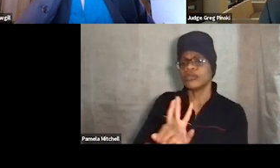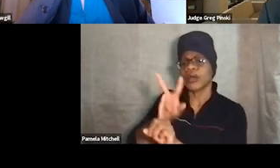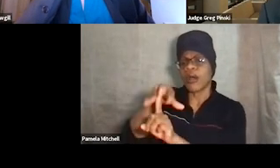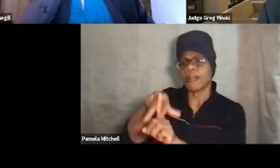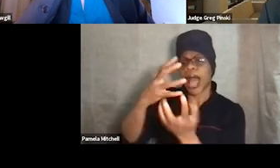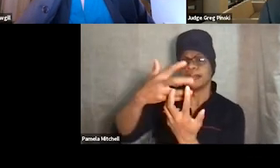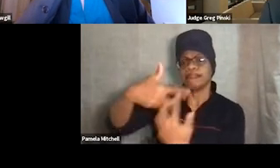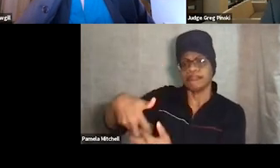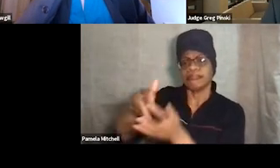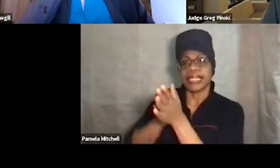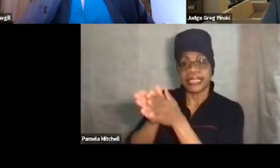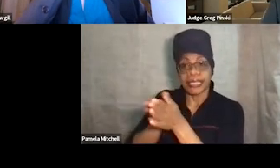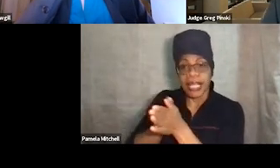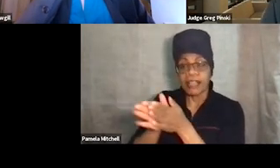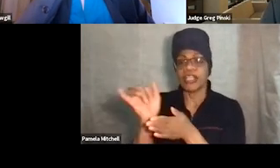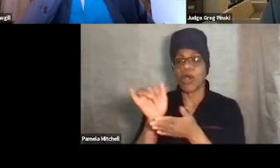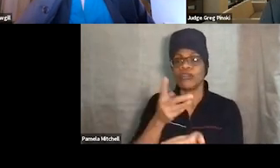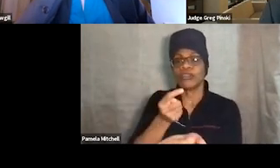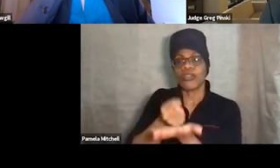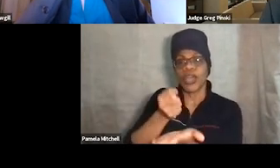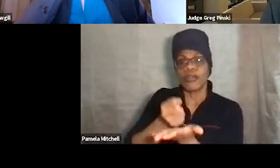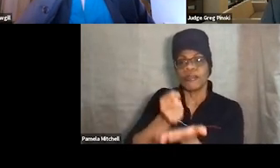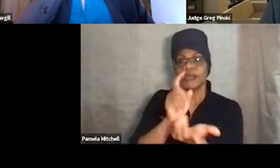it applies to therapeutic adjustments as well.